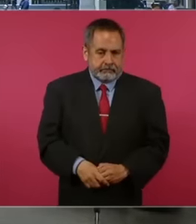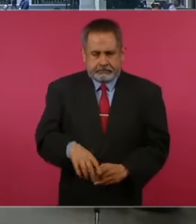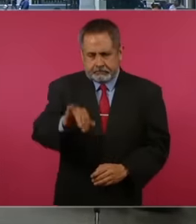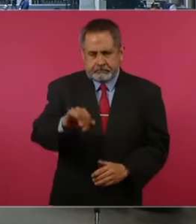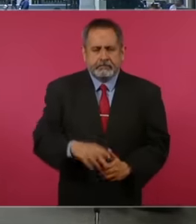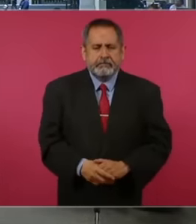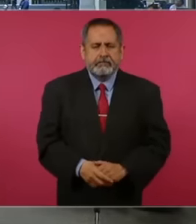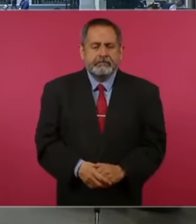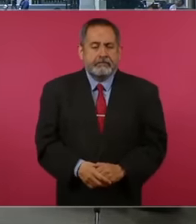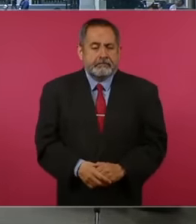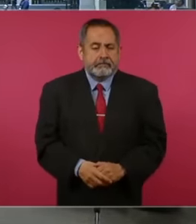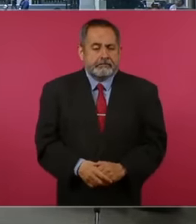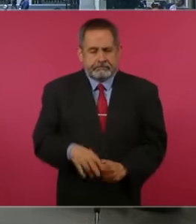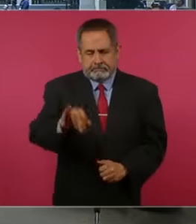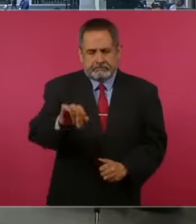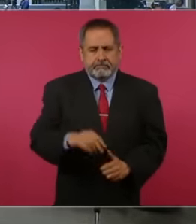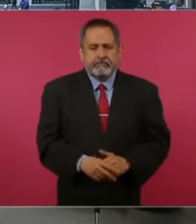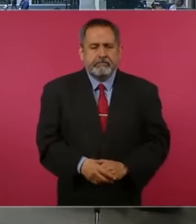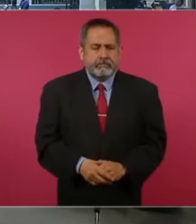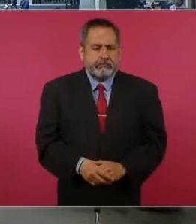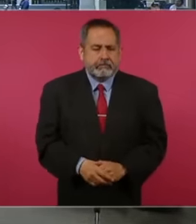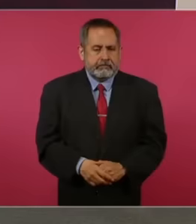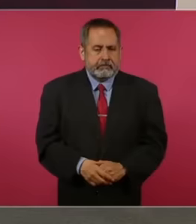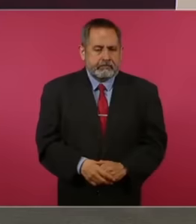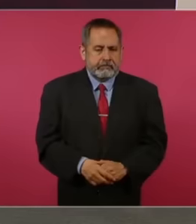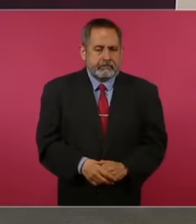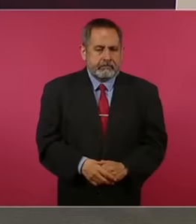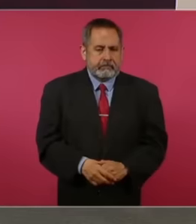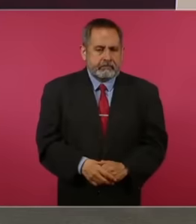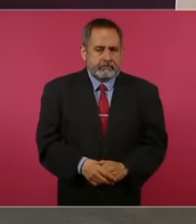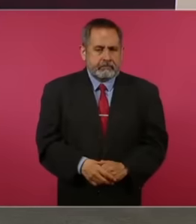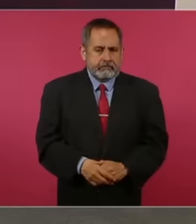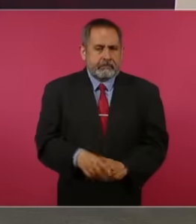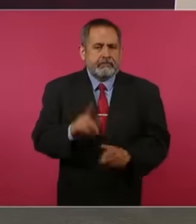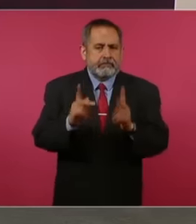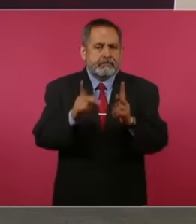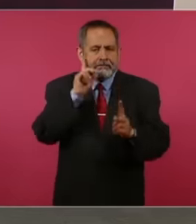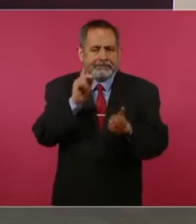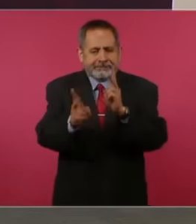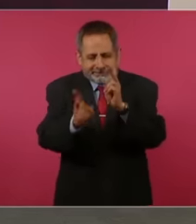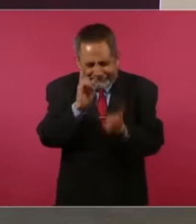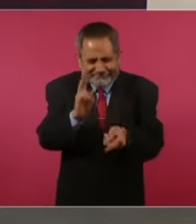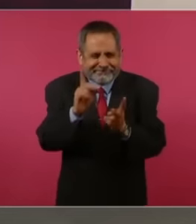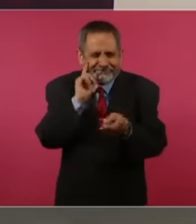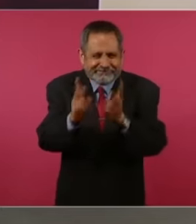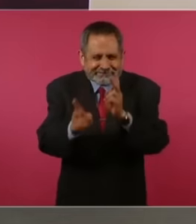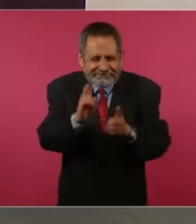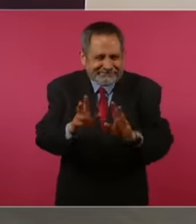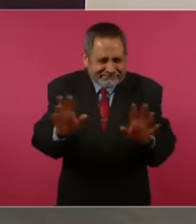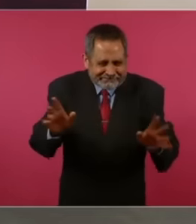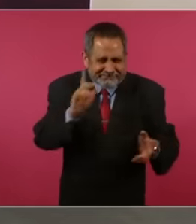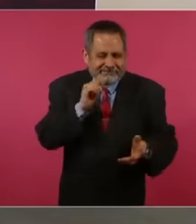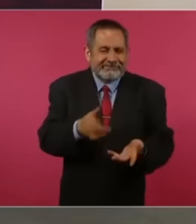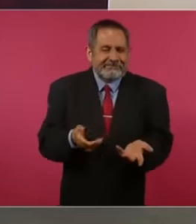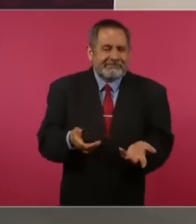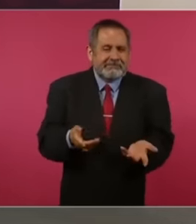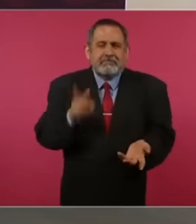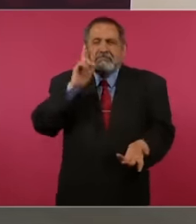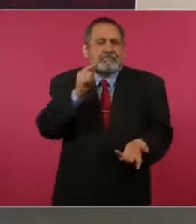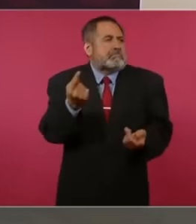ambassador tomorrow. If not, if not, there won't be a topic to discuss.